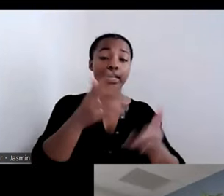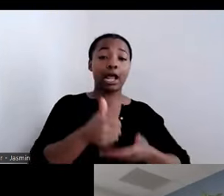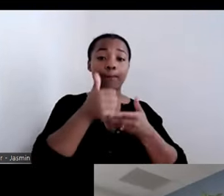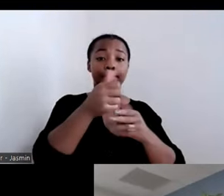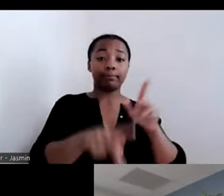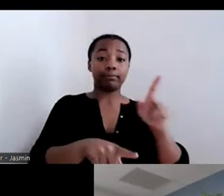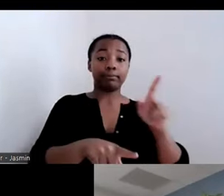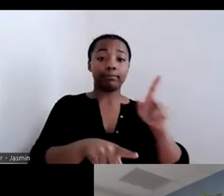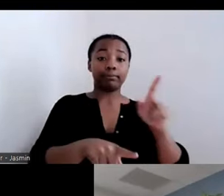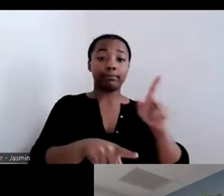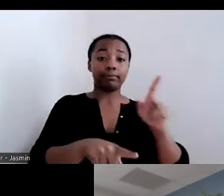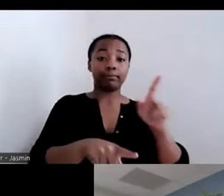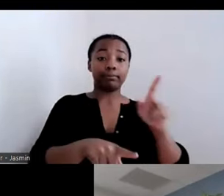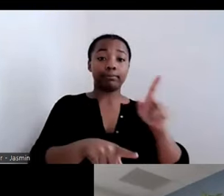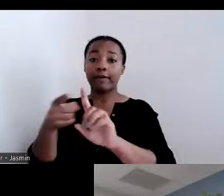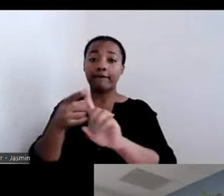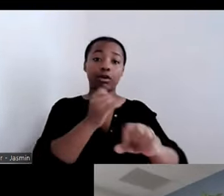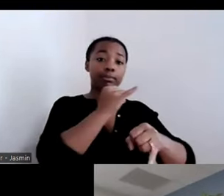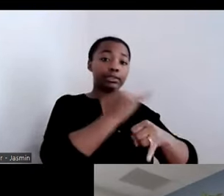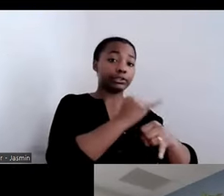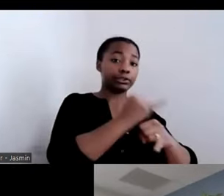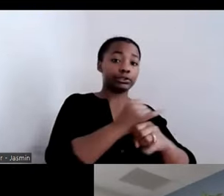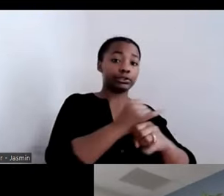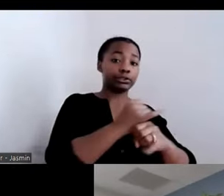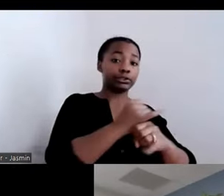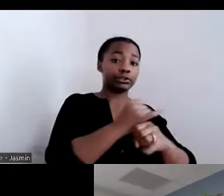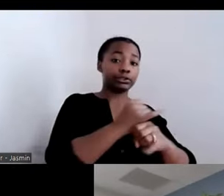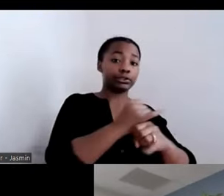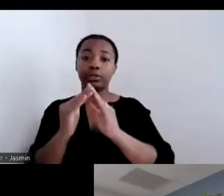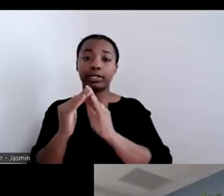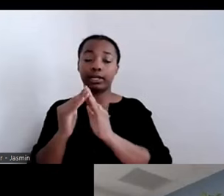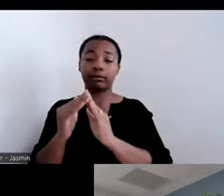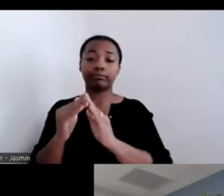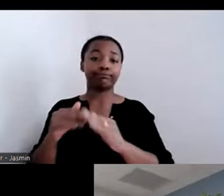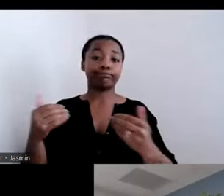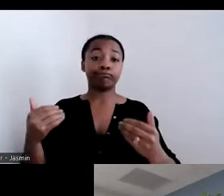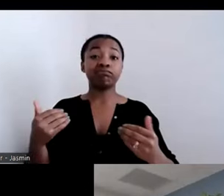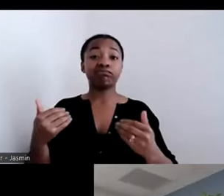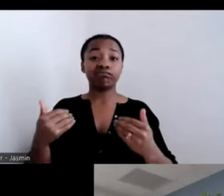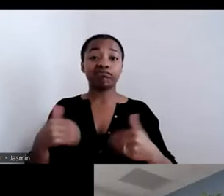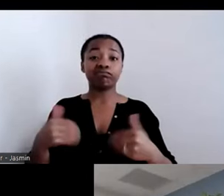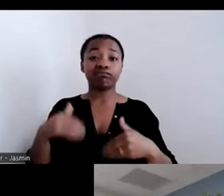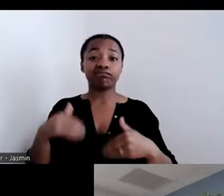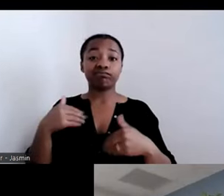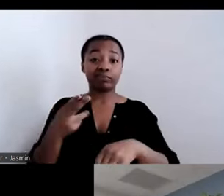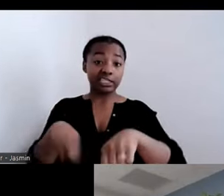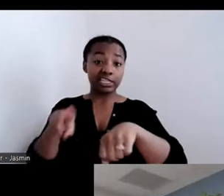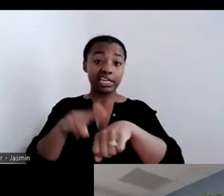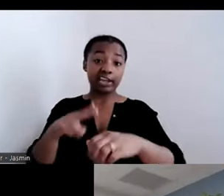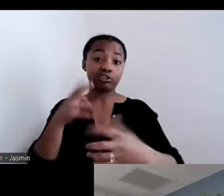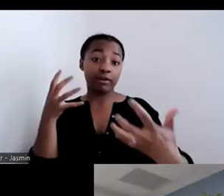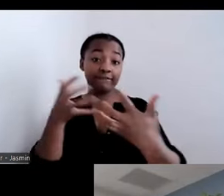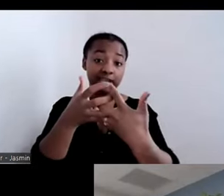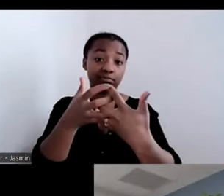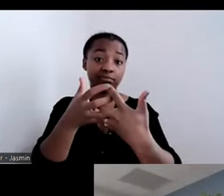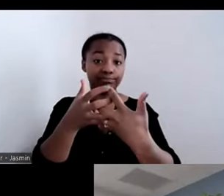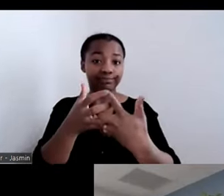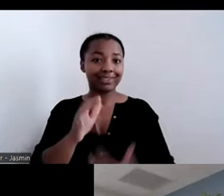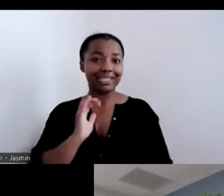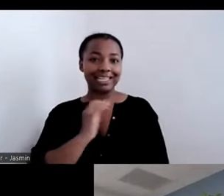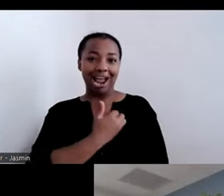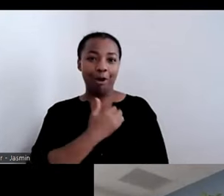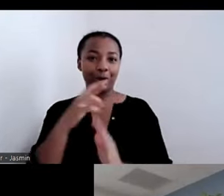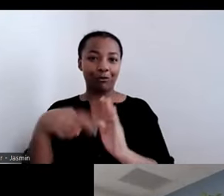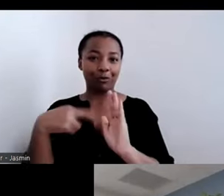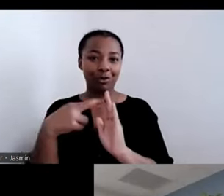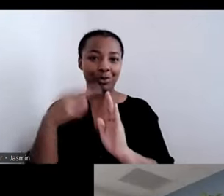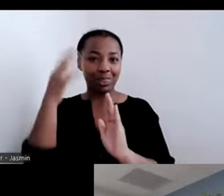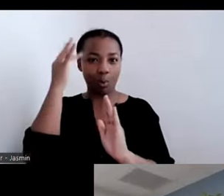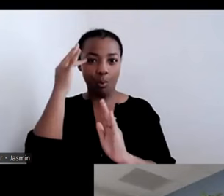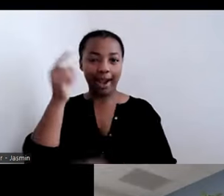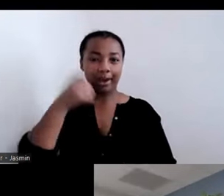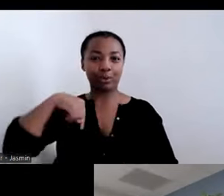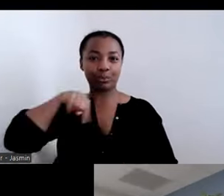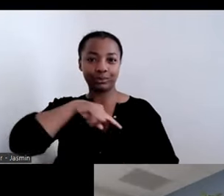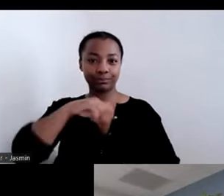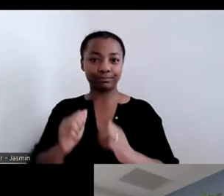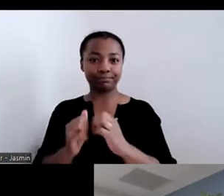community, so it is a natural fit. This is what we are created to do. I think that this